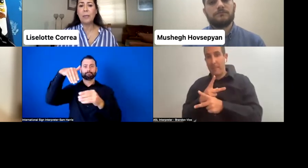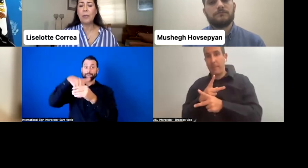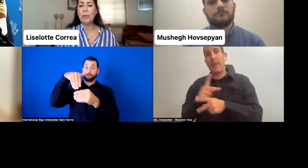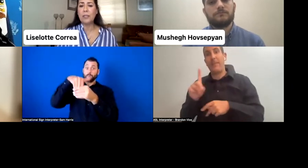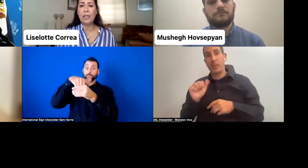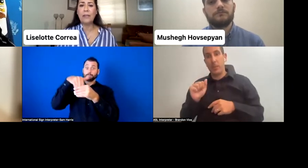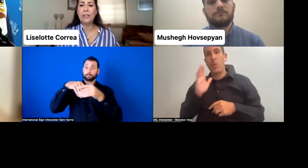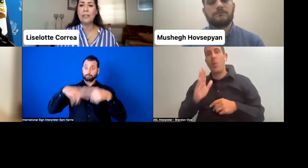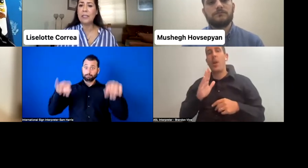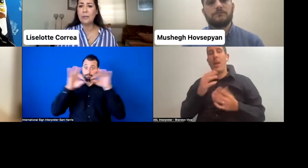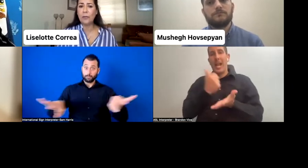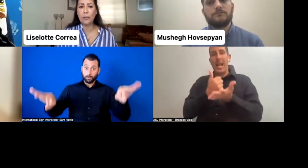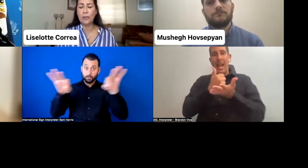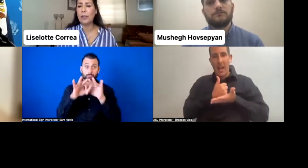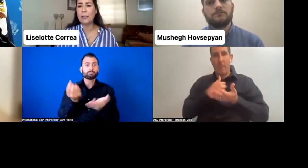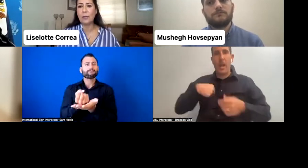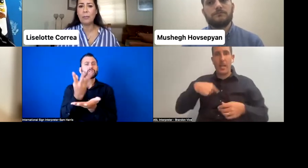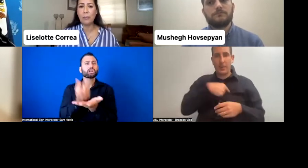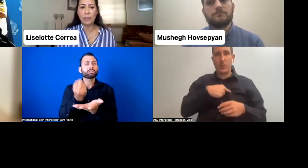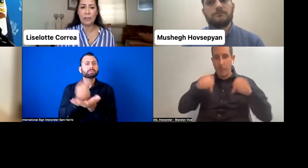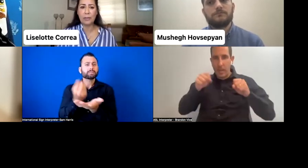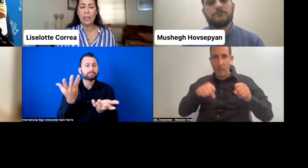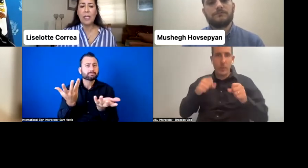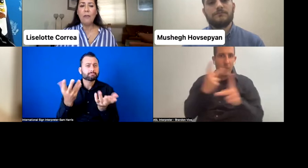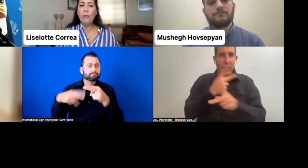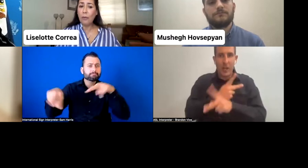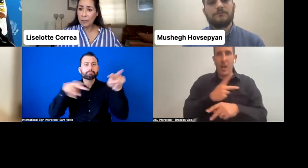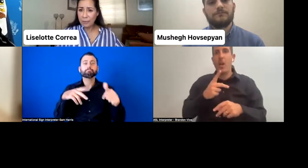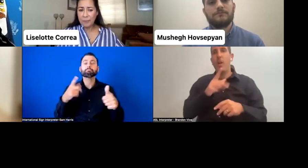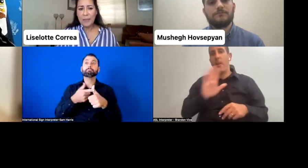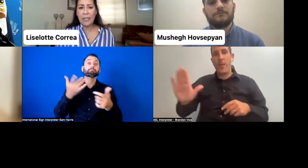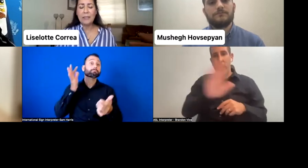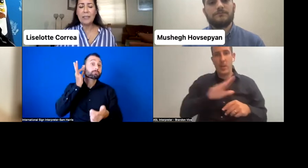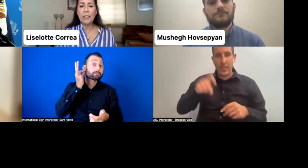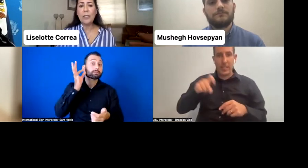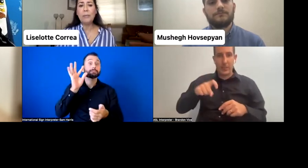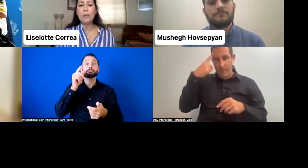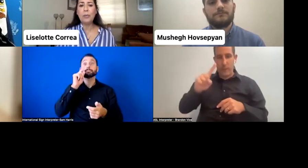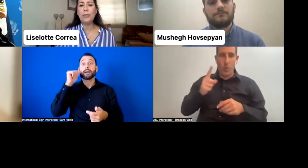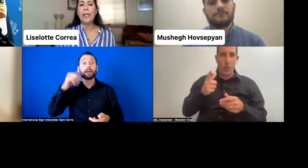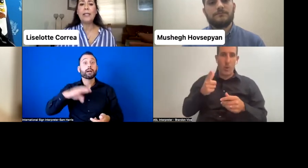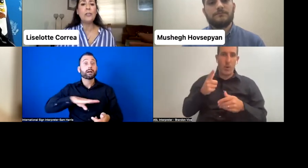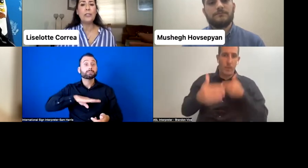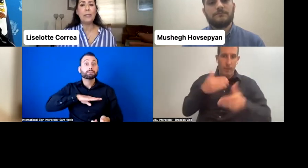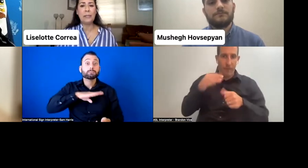population and their needs for future electoral process. Fourth, executing proportional and inclusivity